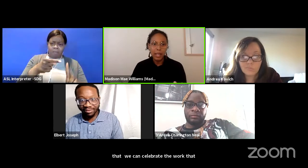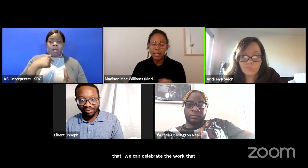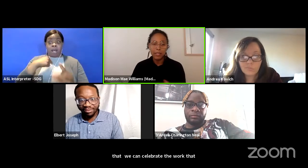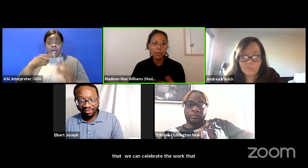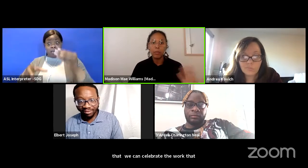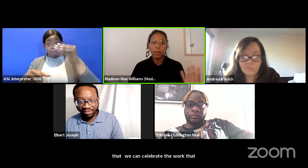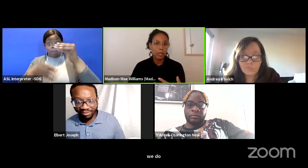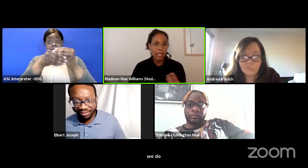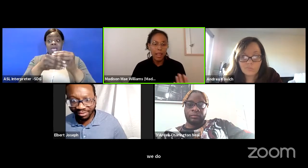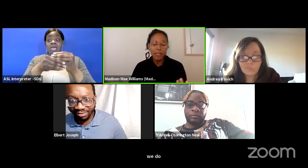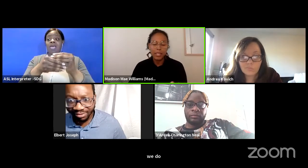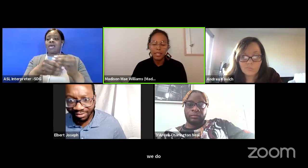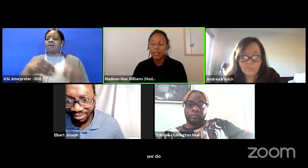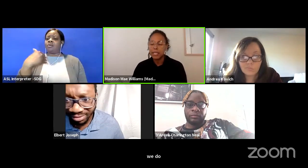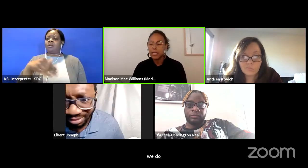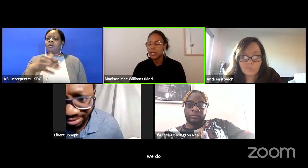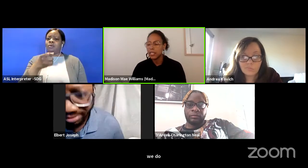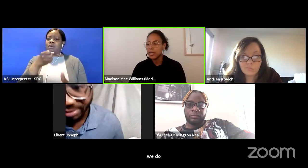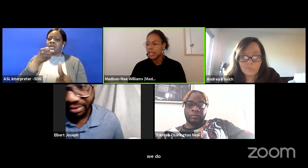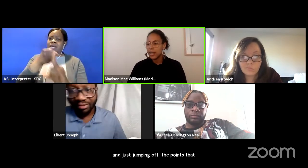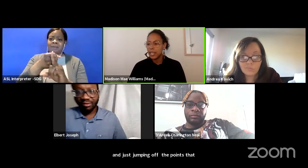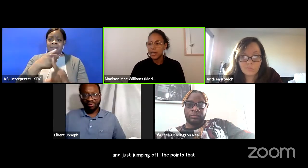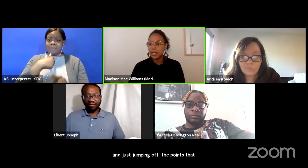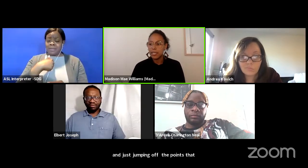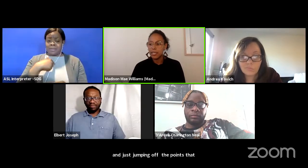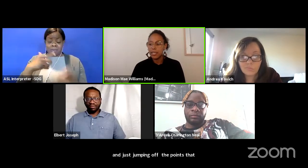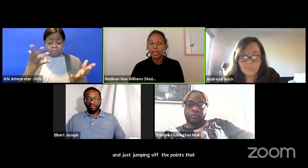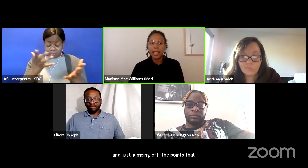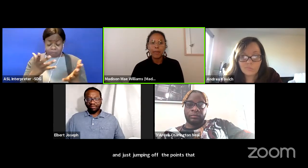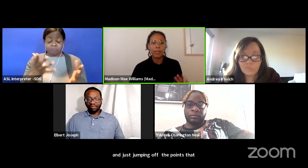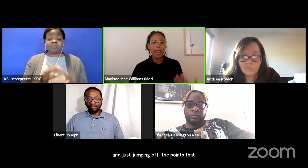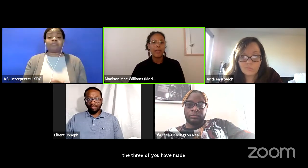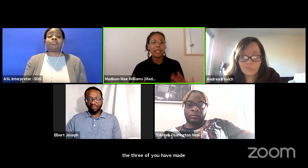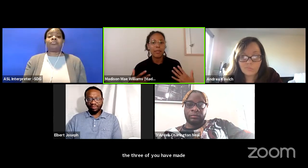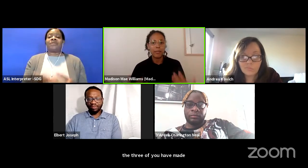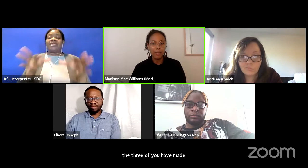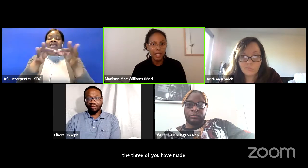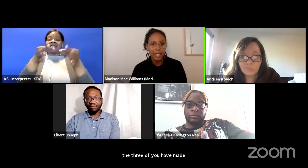as we were just having this conversation is the language of having to fight